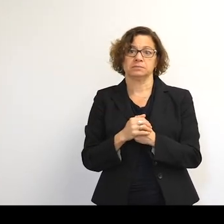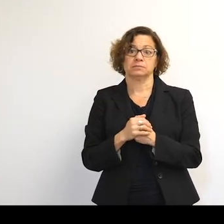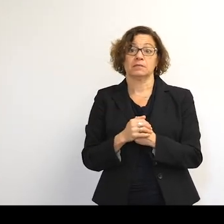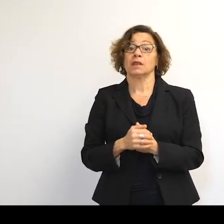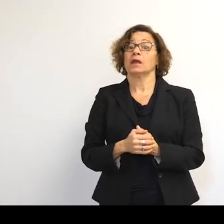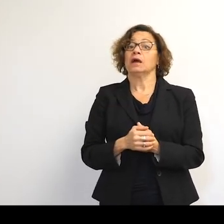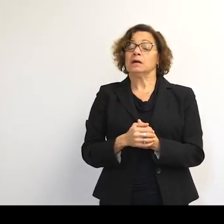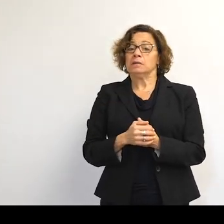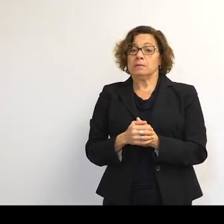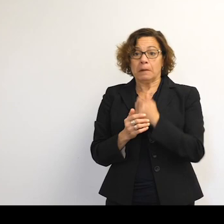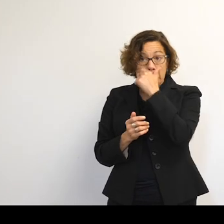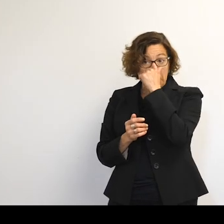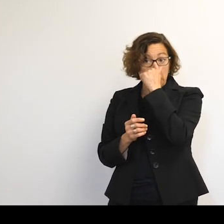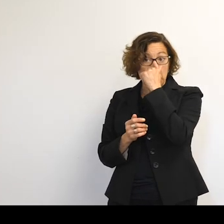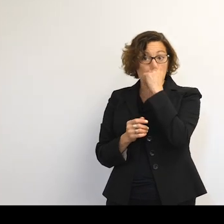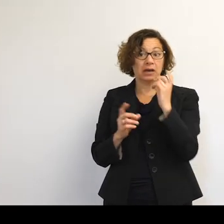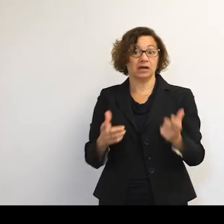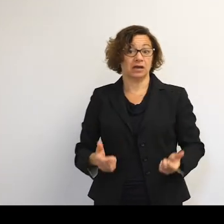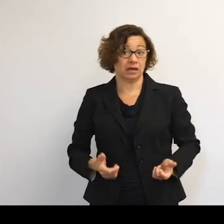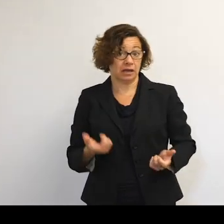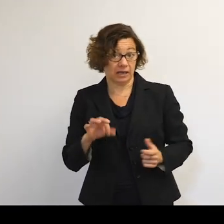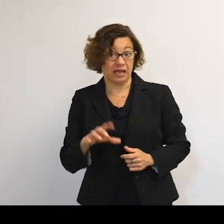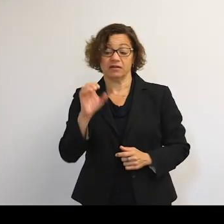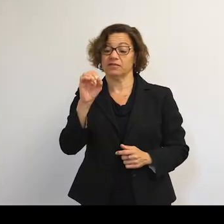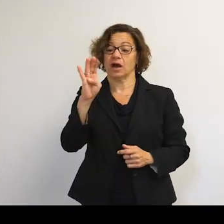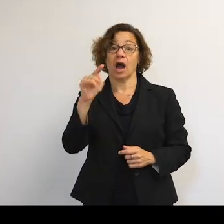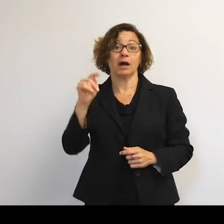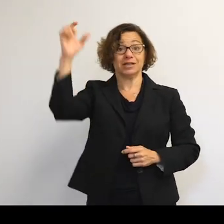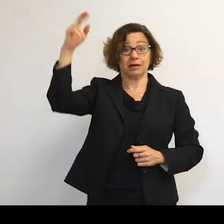In order to survive that reentry,